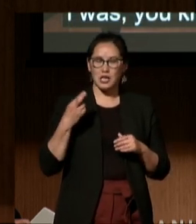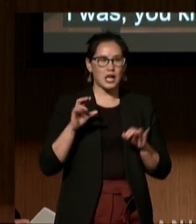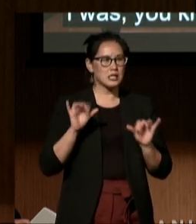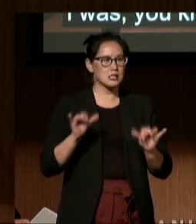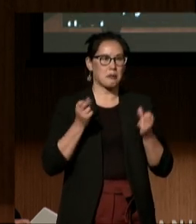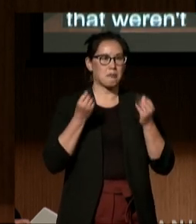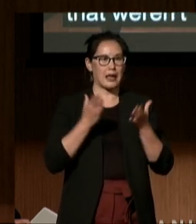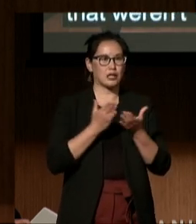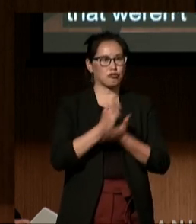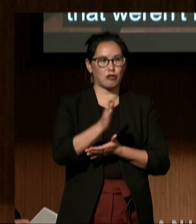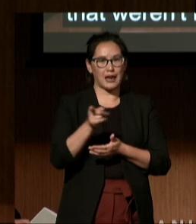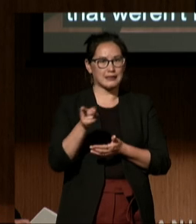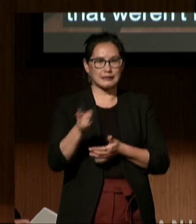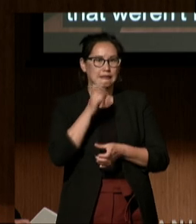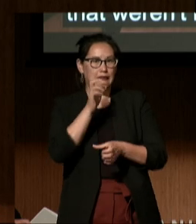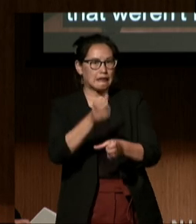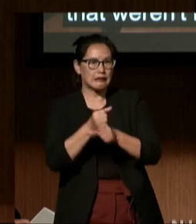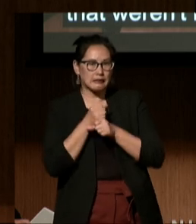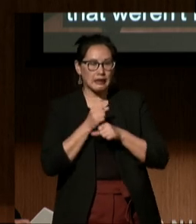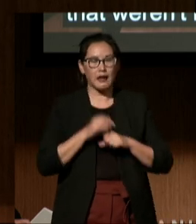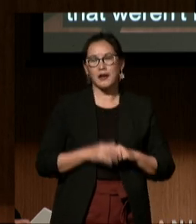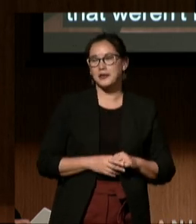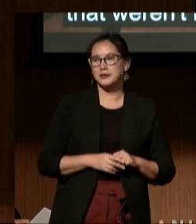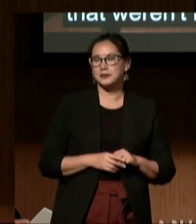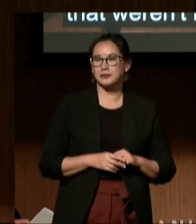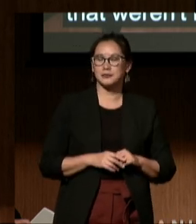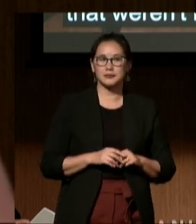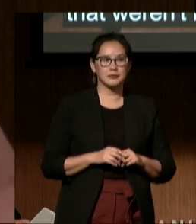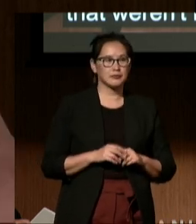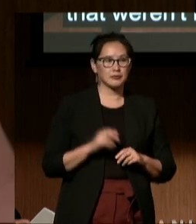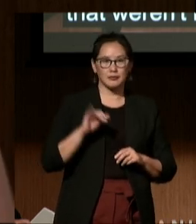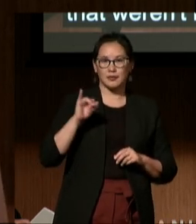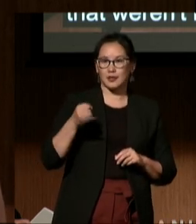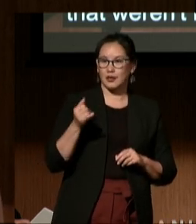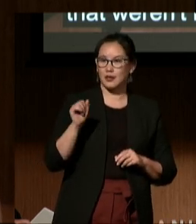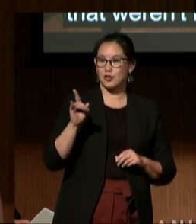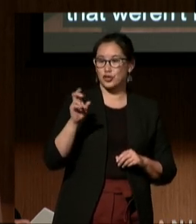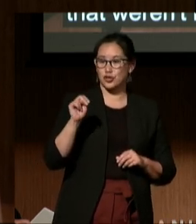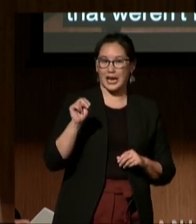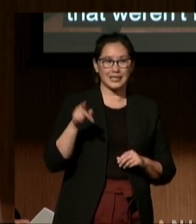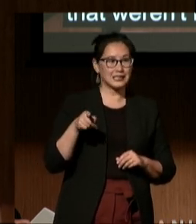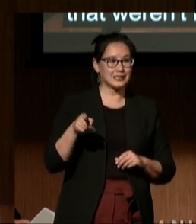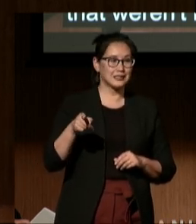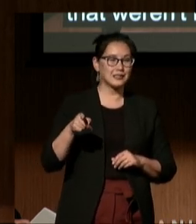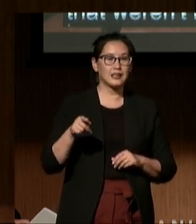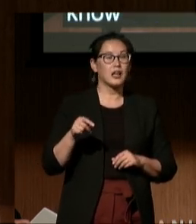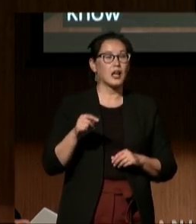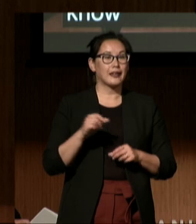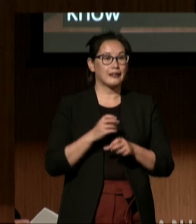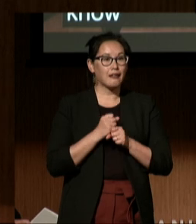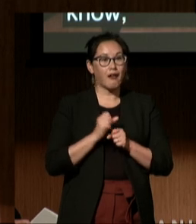Jayden received, you know, another evaluation from the school,